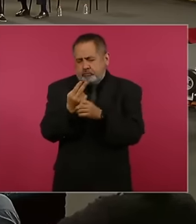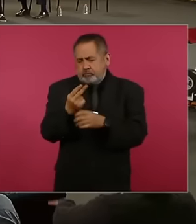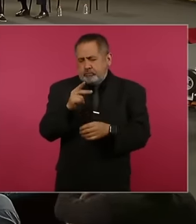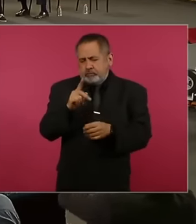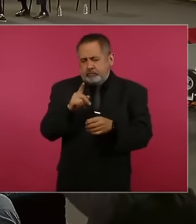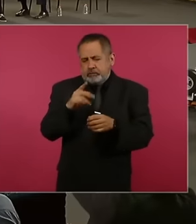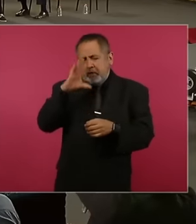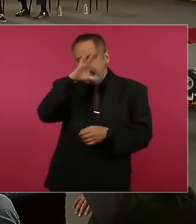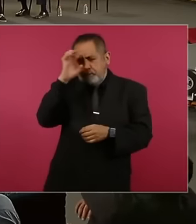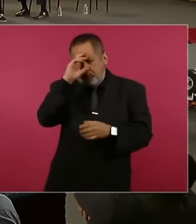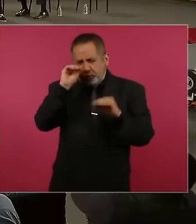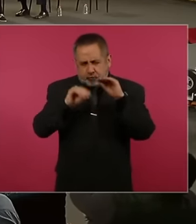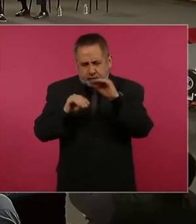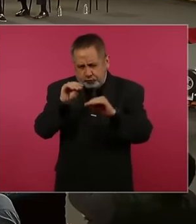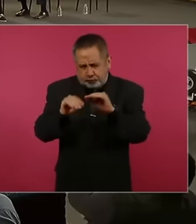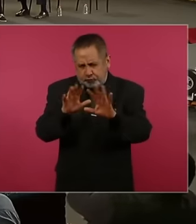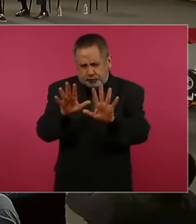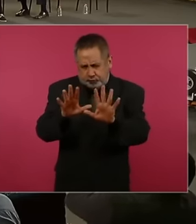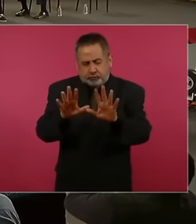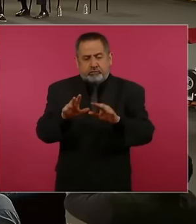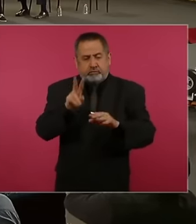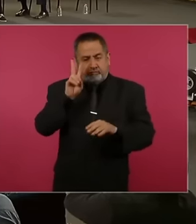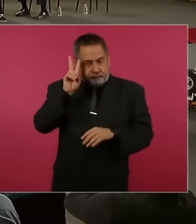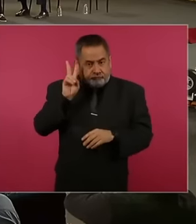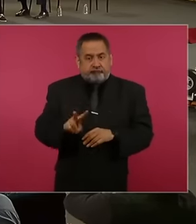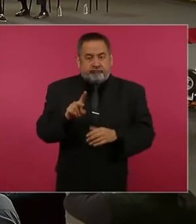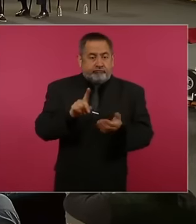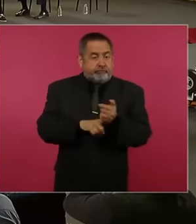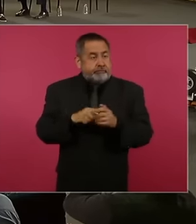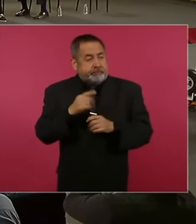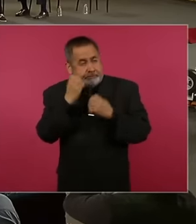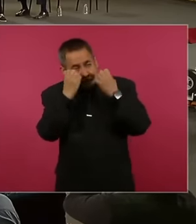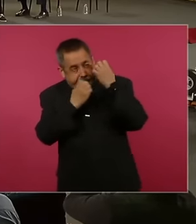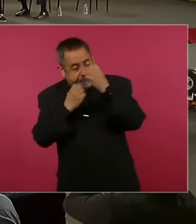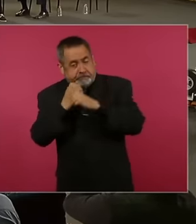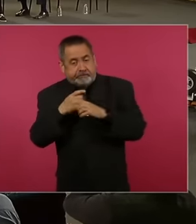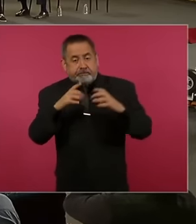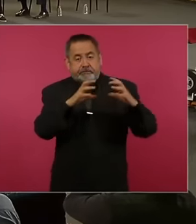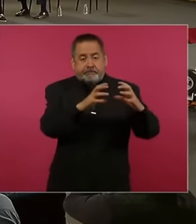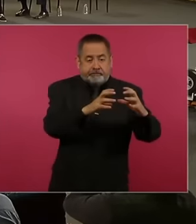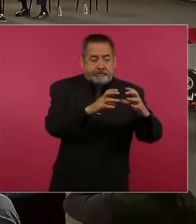a planet much larger in size than Jupiter and that has as its Moon a planet the